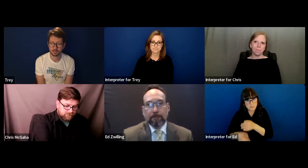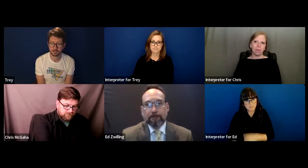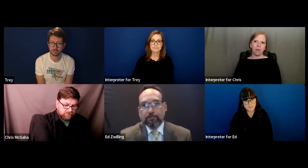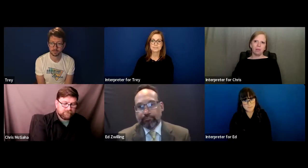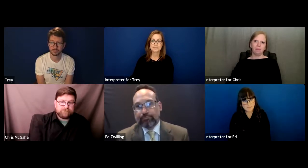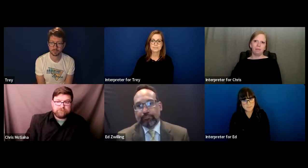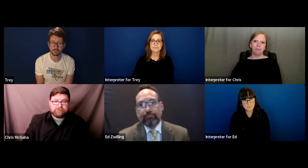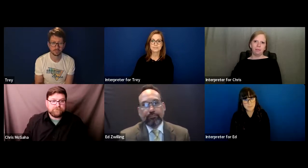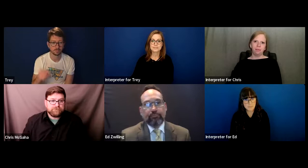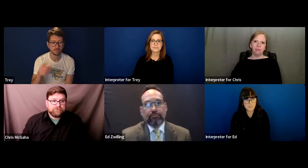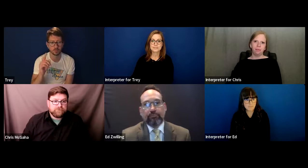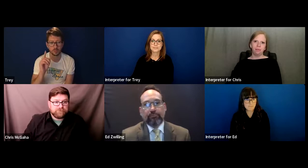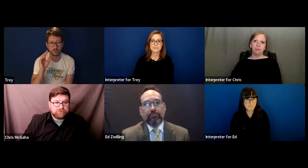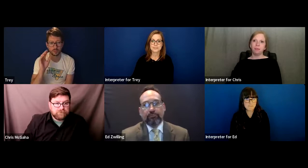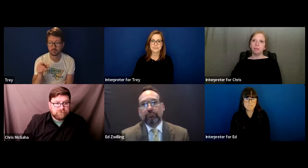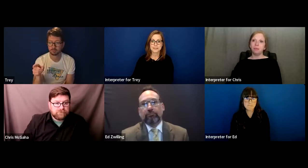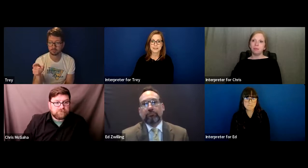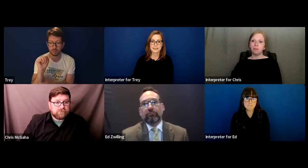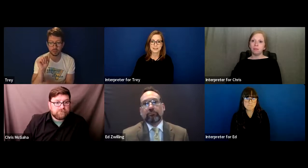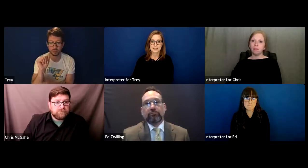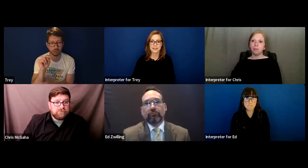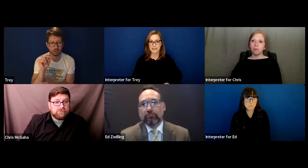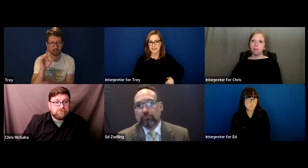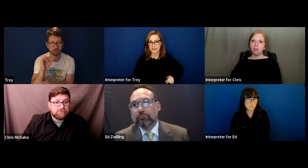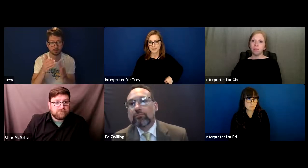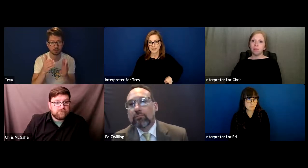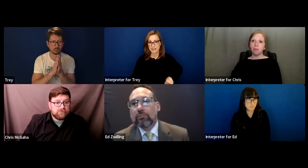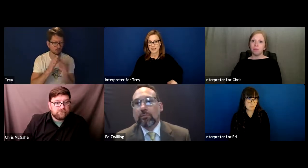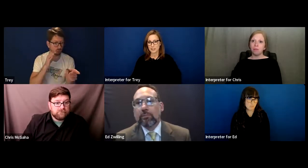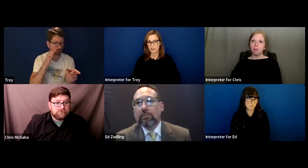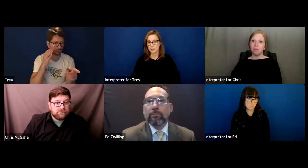Trey: Thank you.